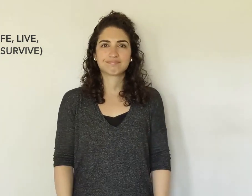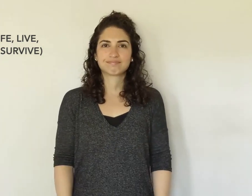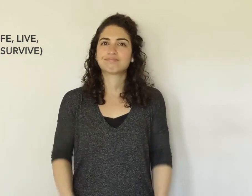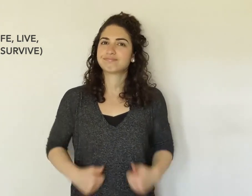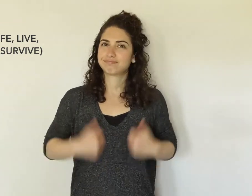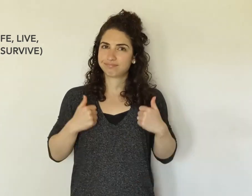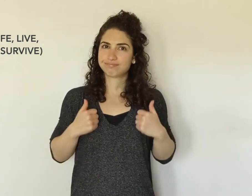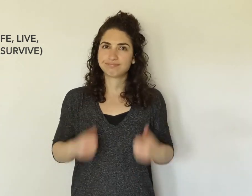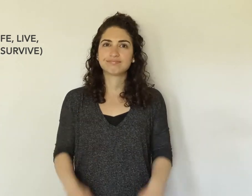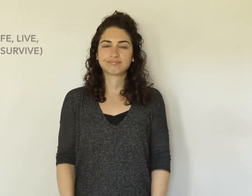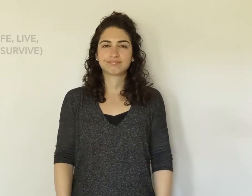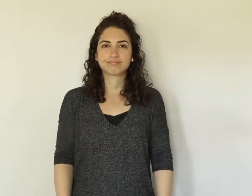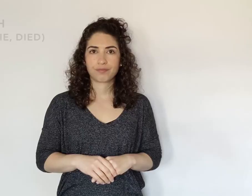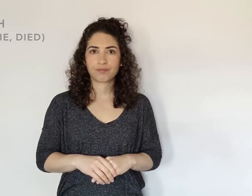ALIVE